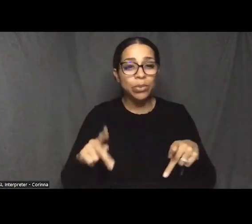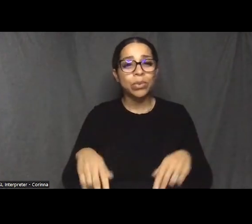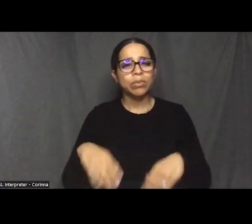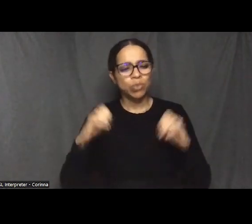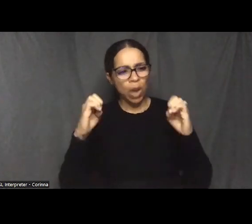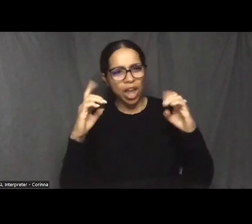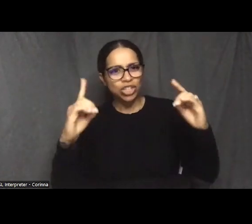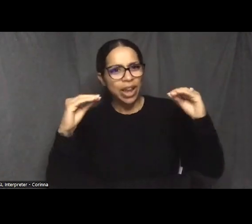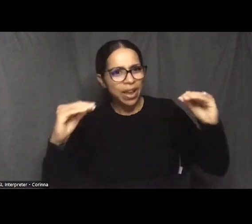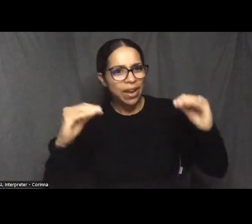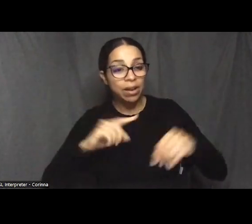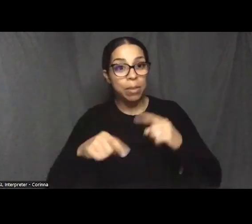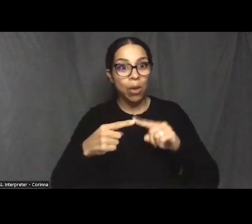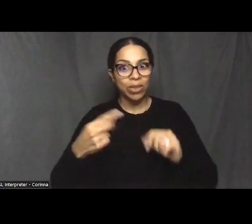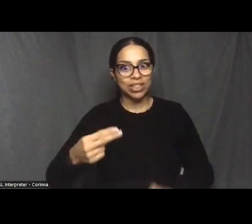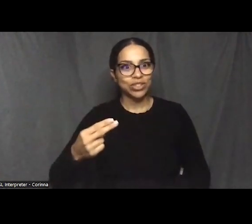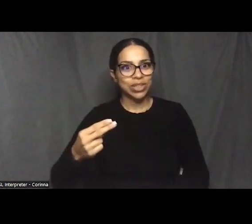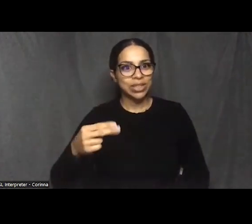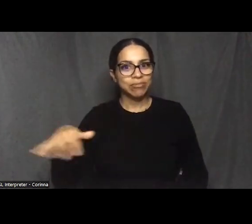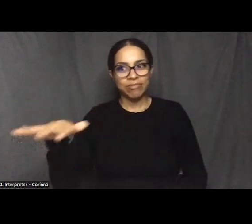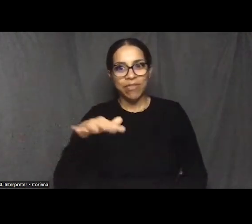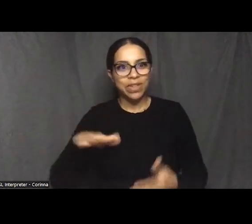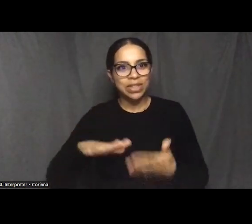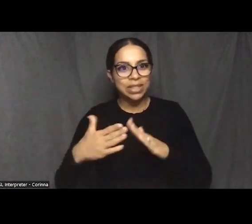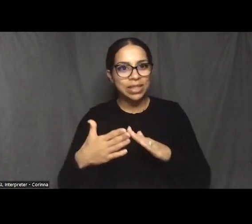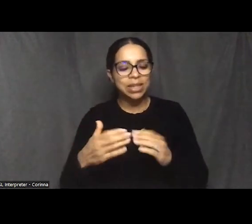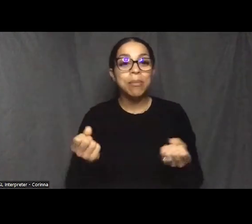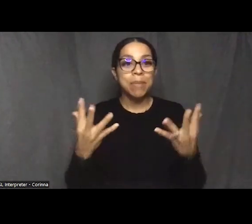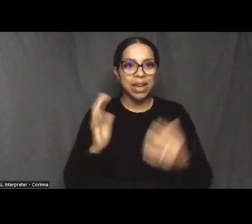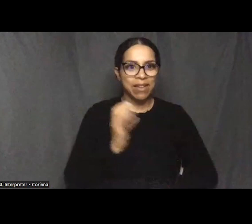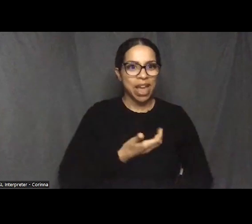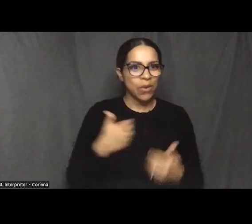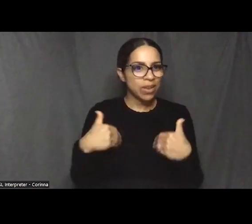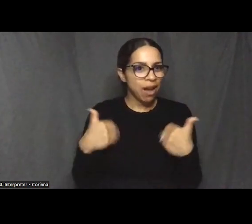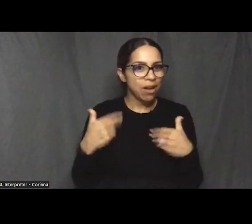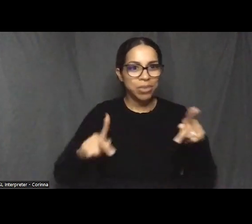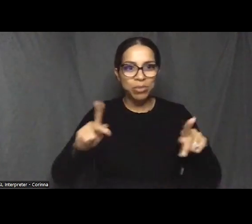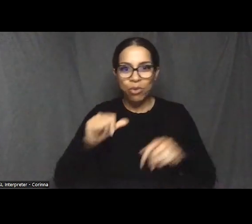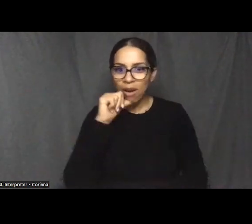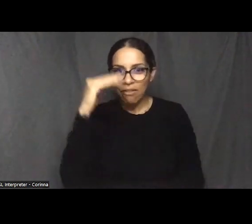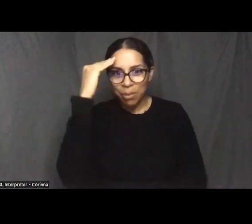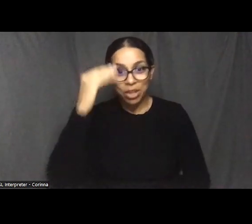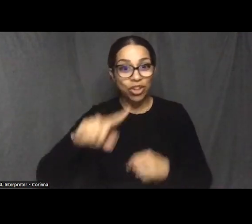So many of our young people are unfamiliar with the hallowed ground of Baltimore,